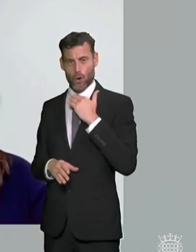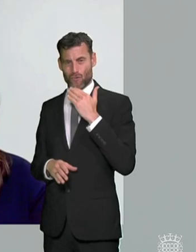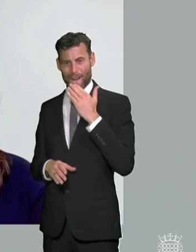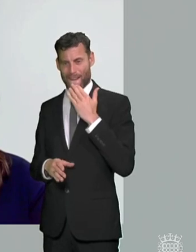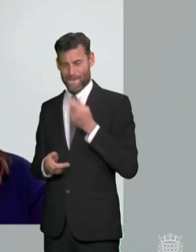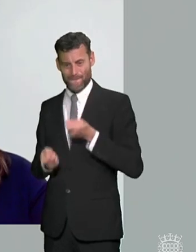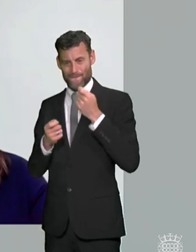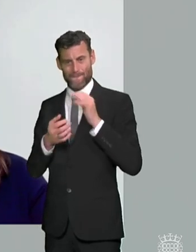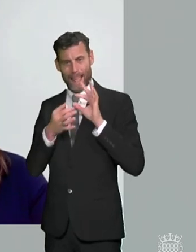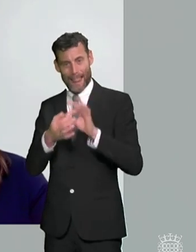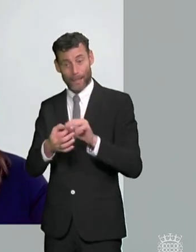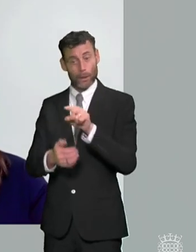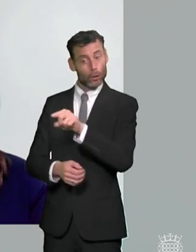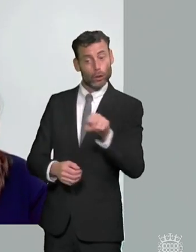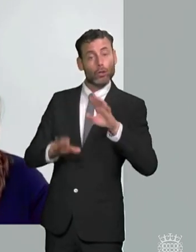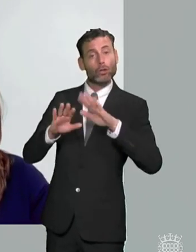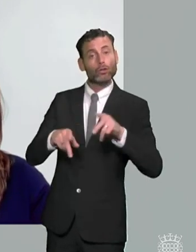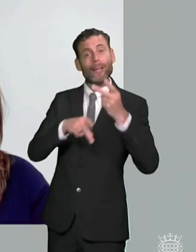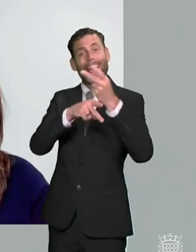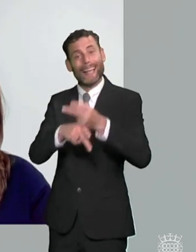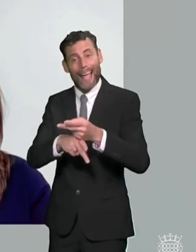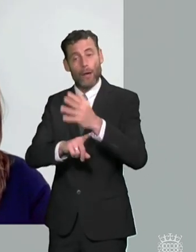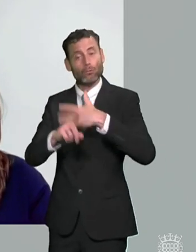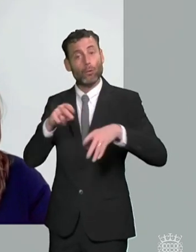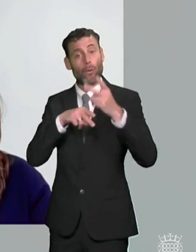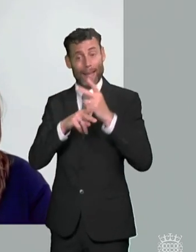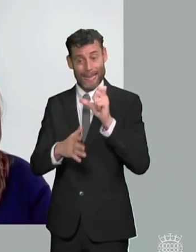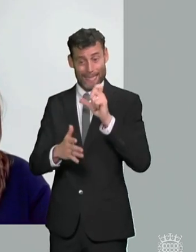know disabled children always seem to be the poor relation in the context of children in need and